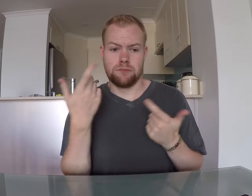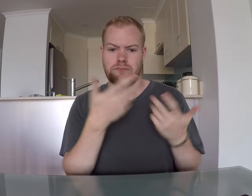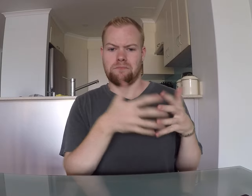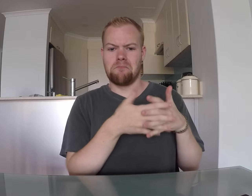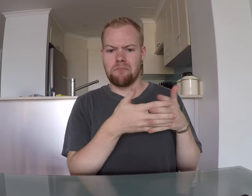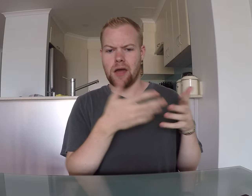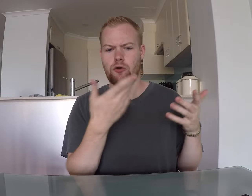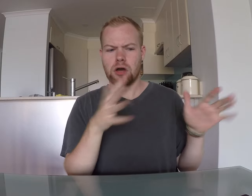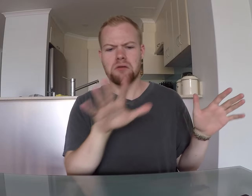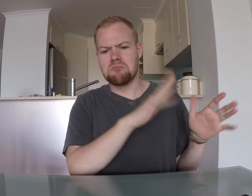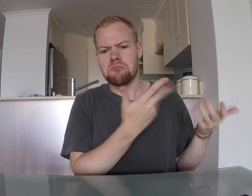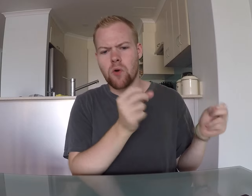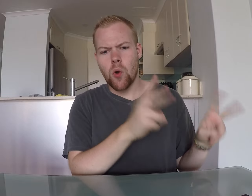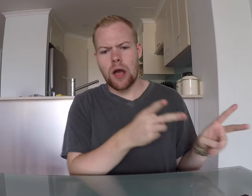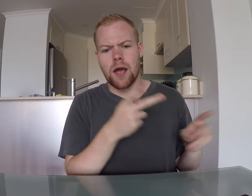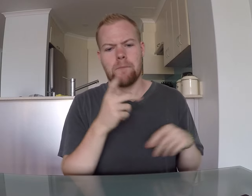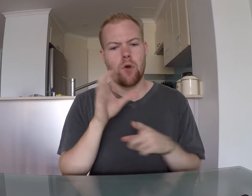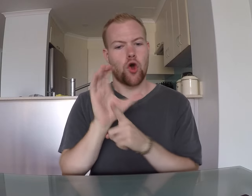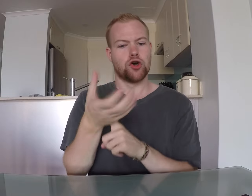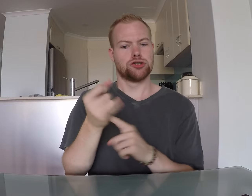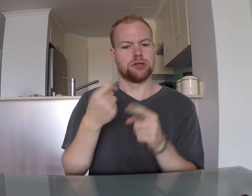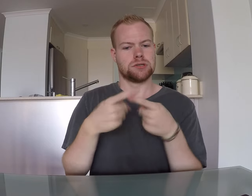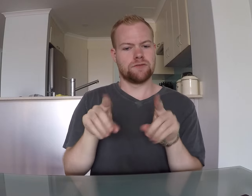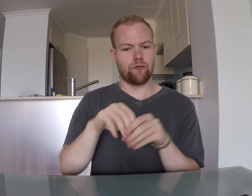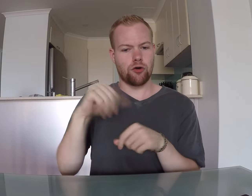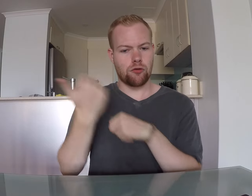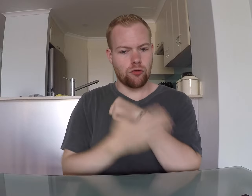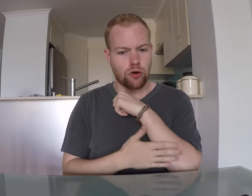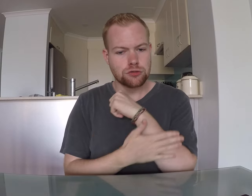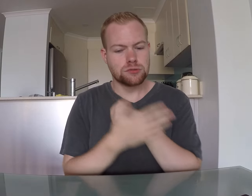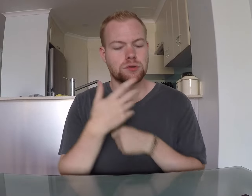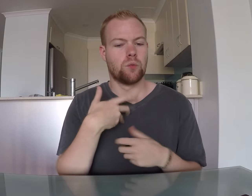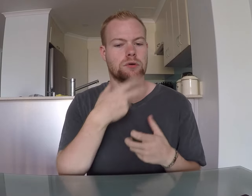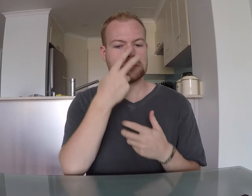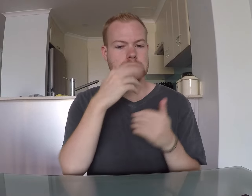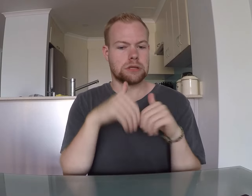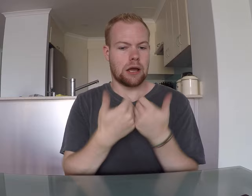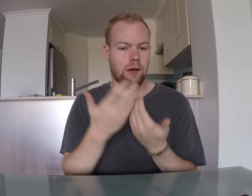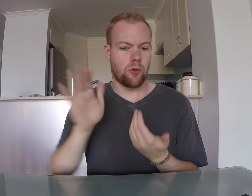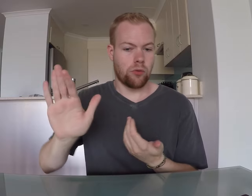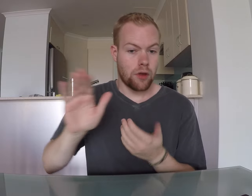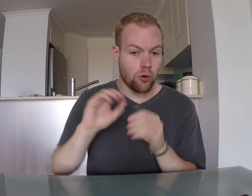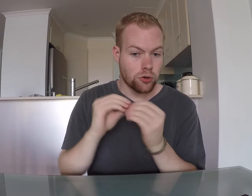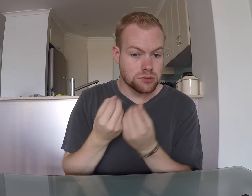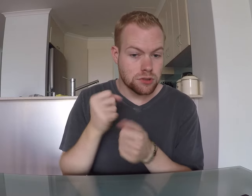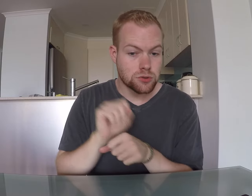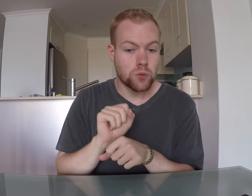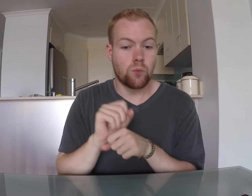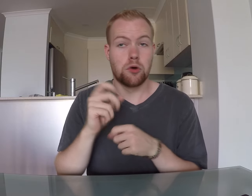America is okay, but the culture is different in other countries. I want to see how their organizations work.